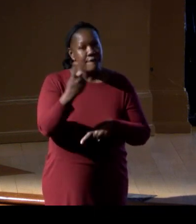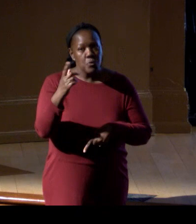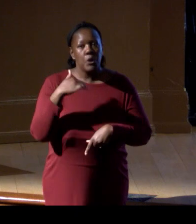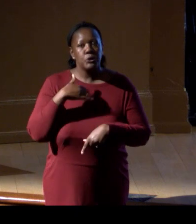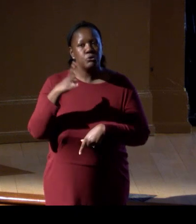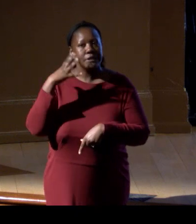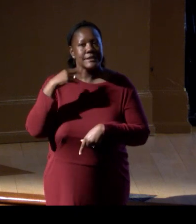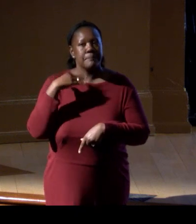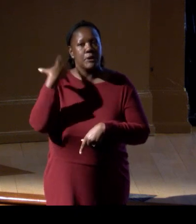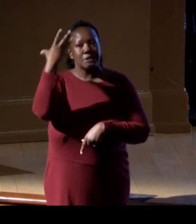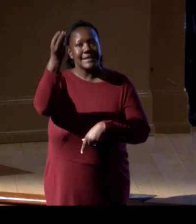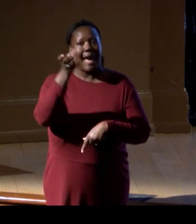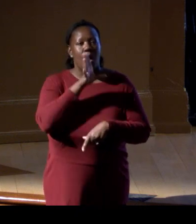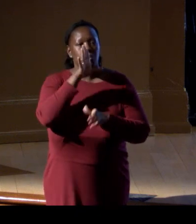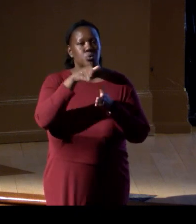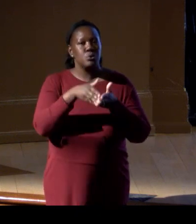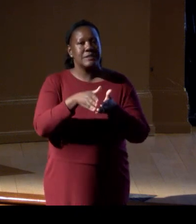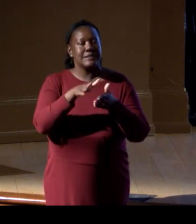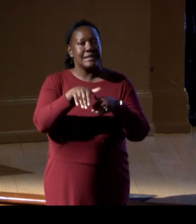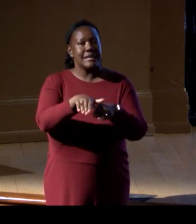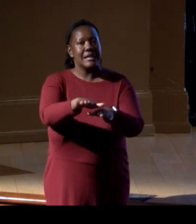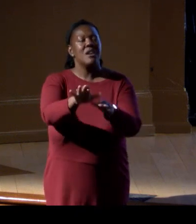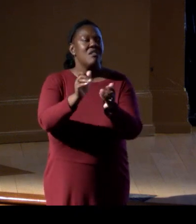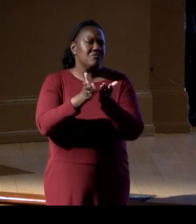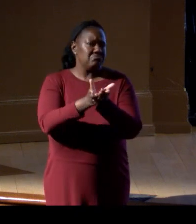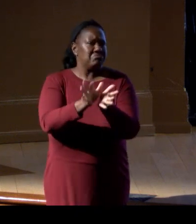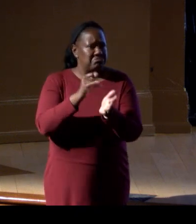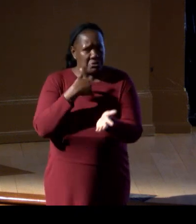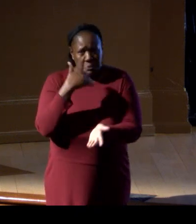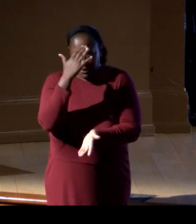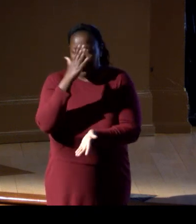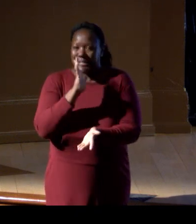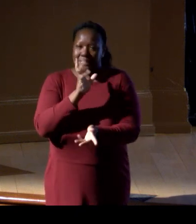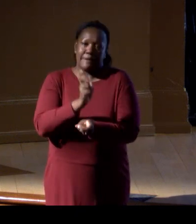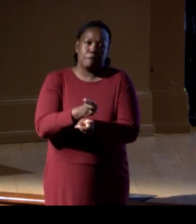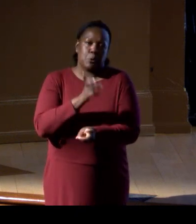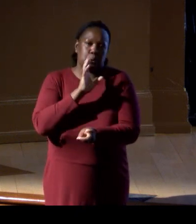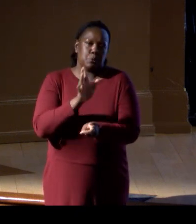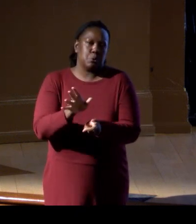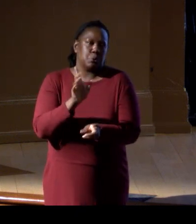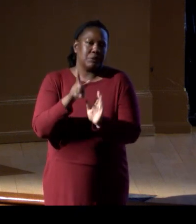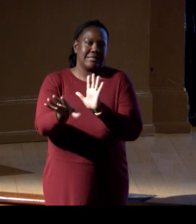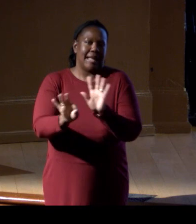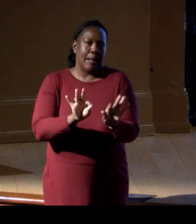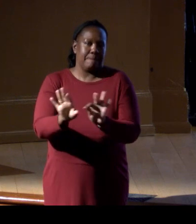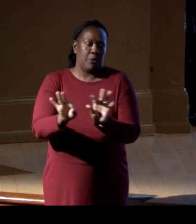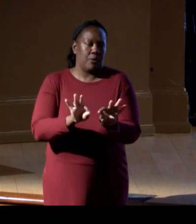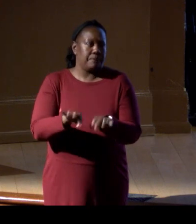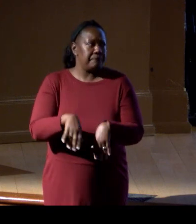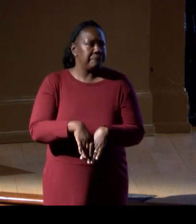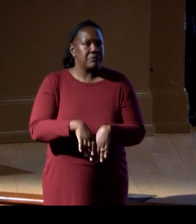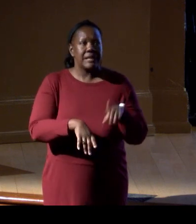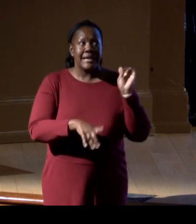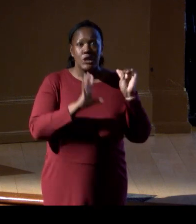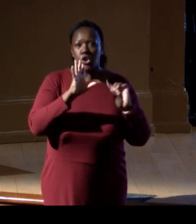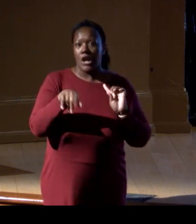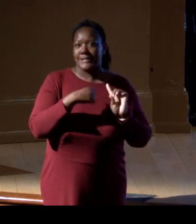it can be very difficult to sample at the scales you need. Enric talked about it today in terms of divers' capabilities.